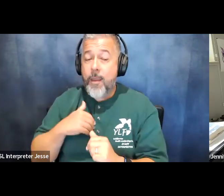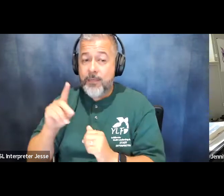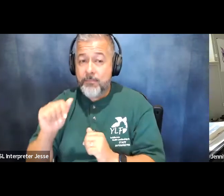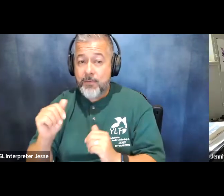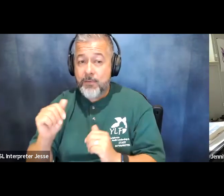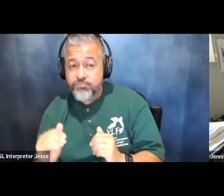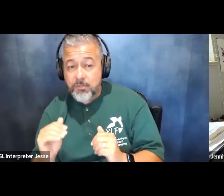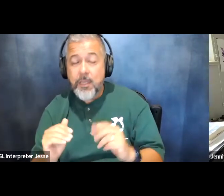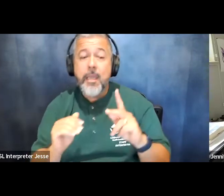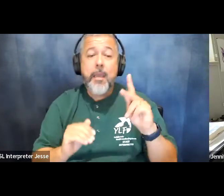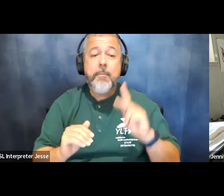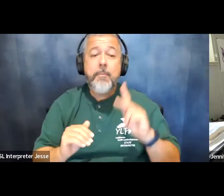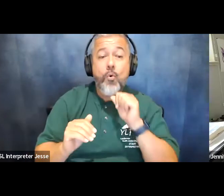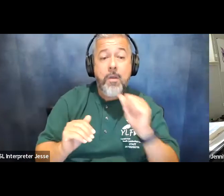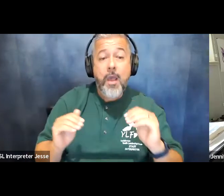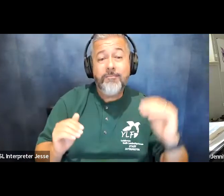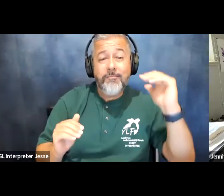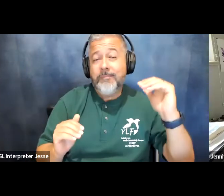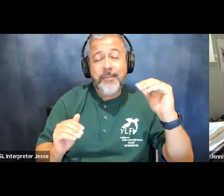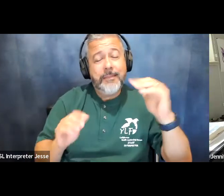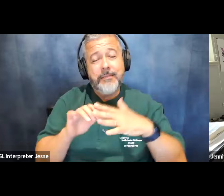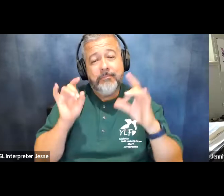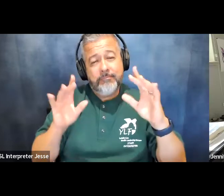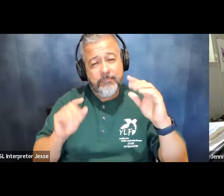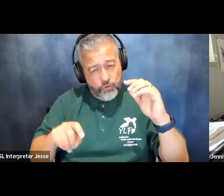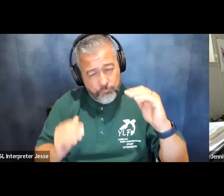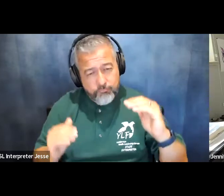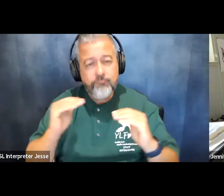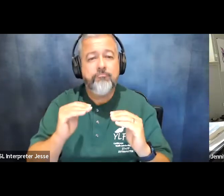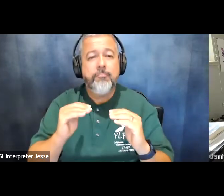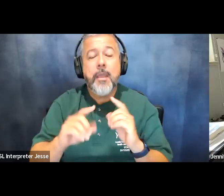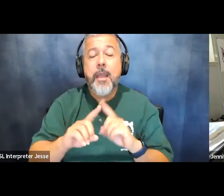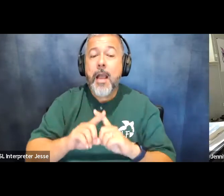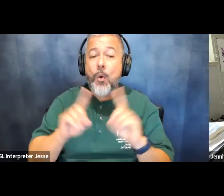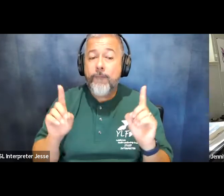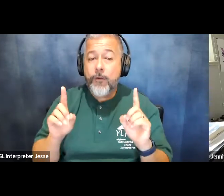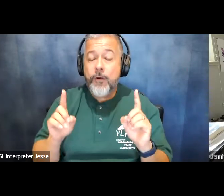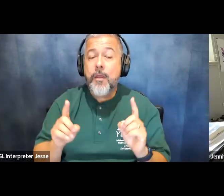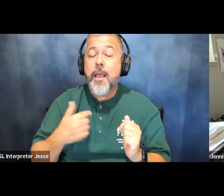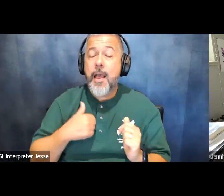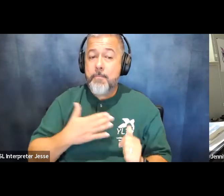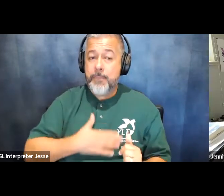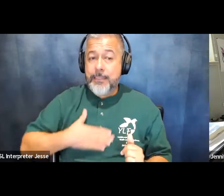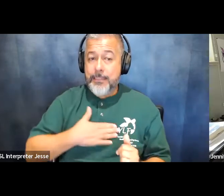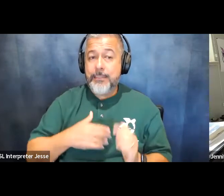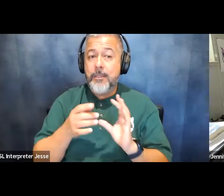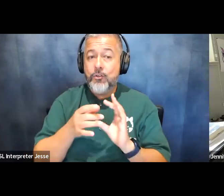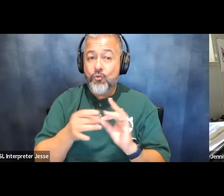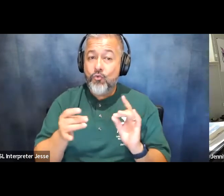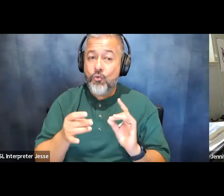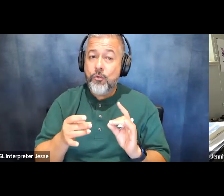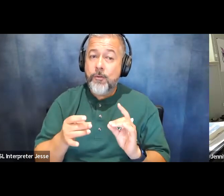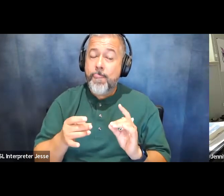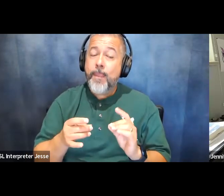who are not has been an arduous one however i am pleased to see that congress is now showing